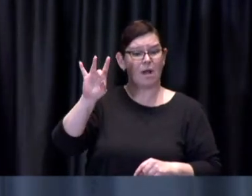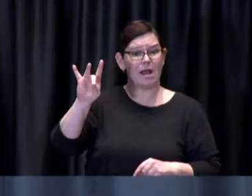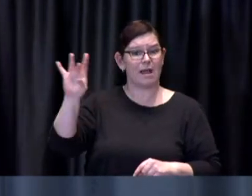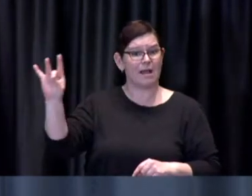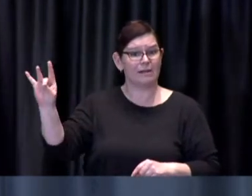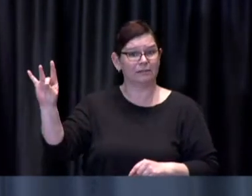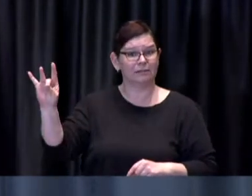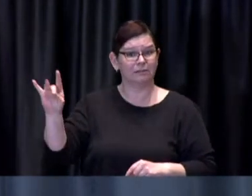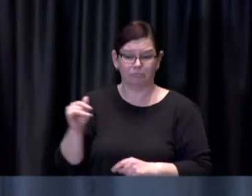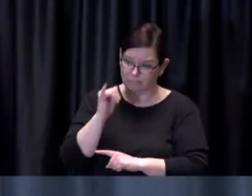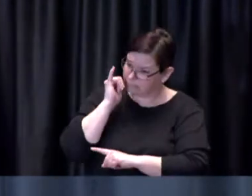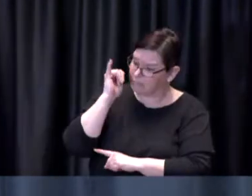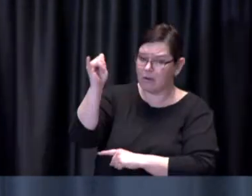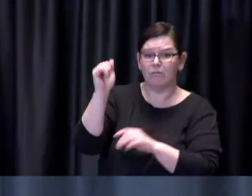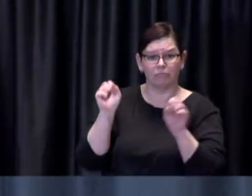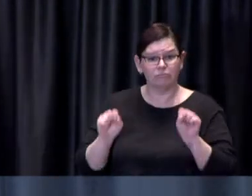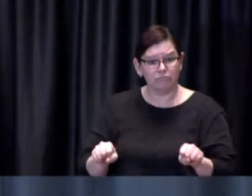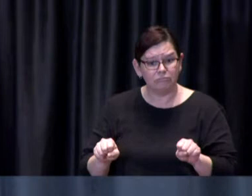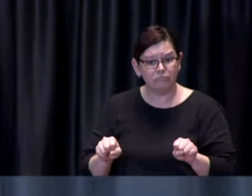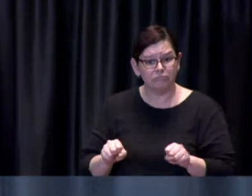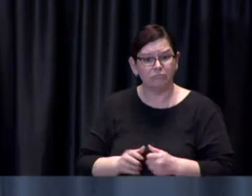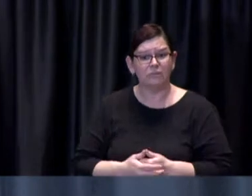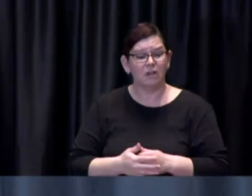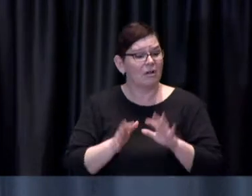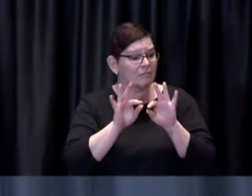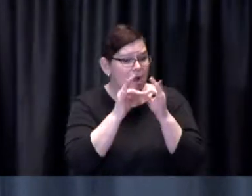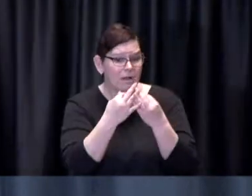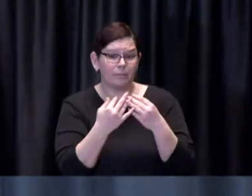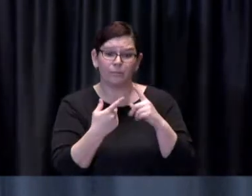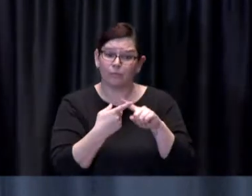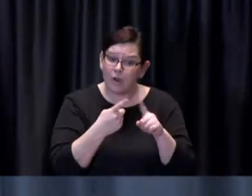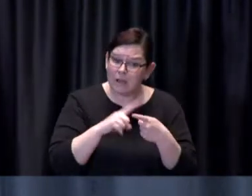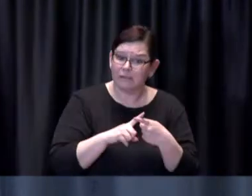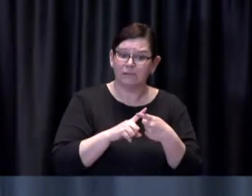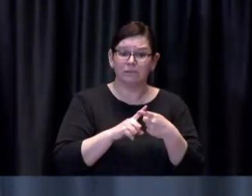If you have family or friends, who were born in 1951 or earlier